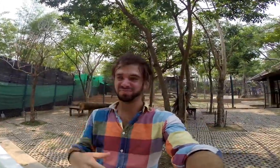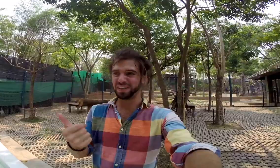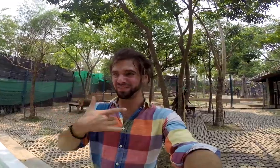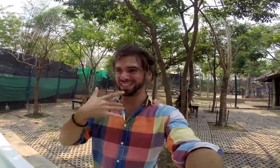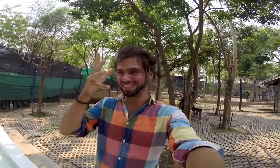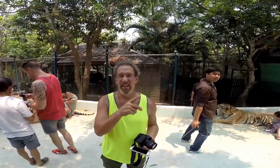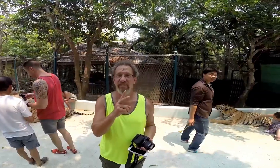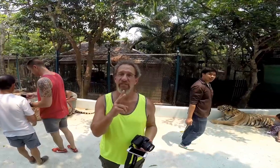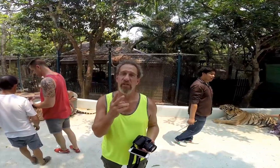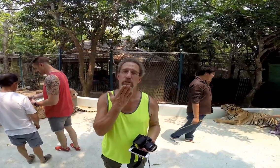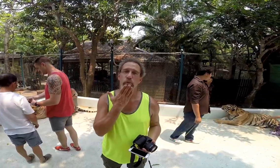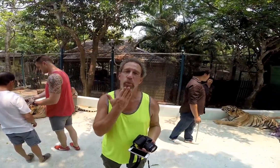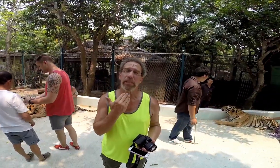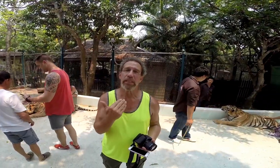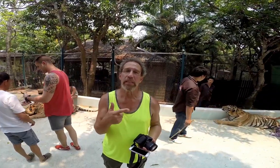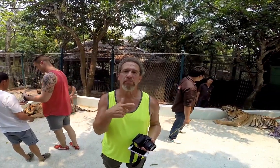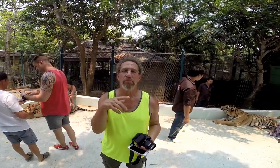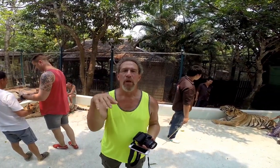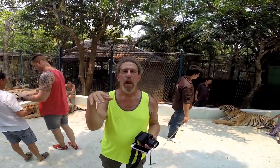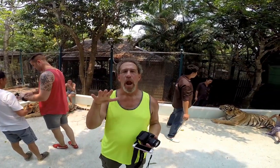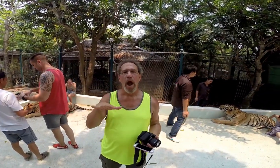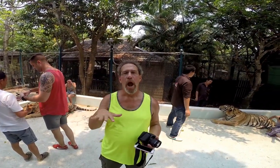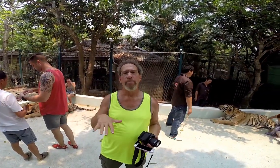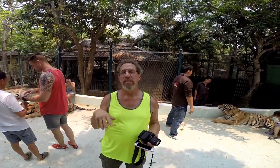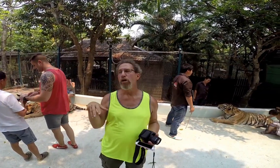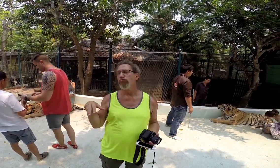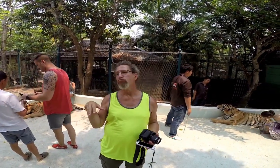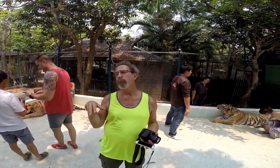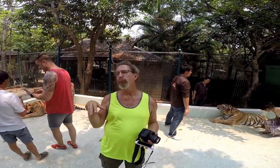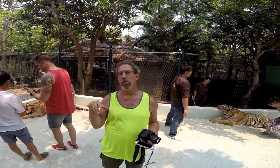The tiger is really sweet and calm.